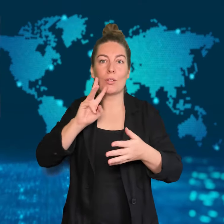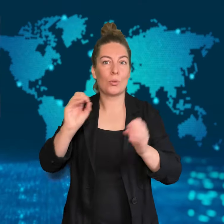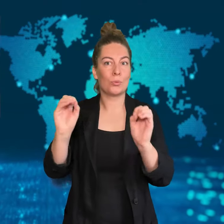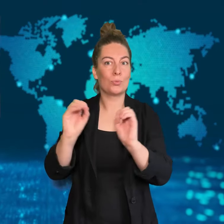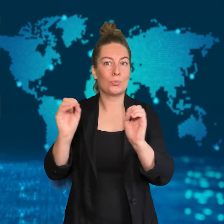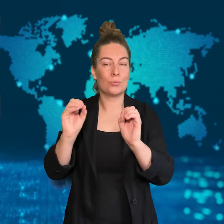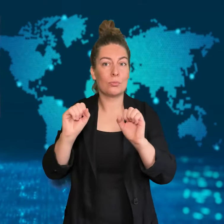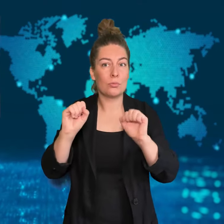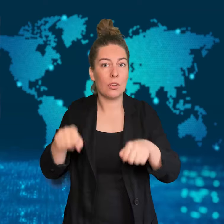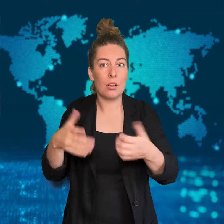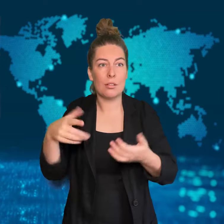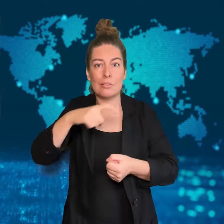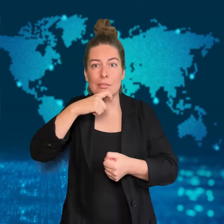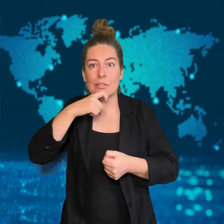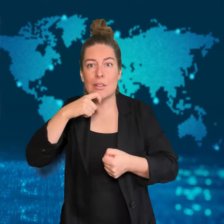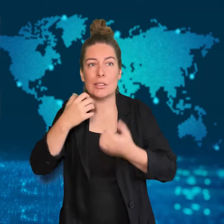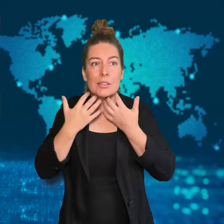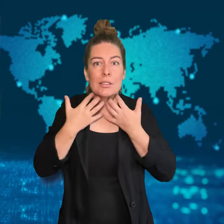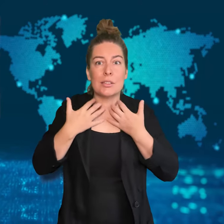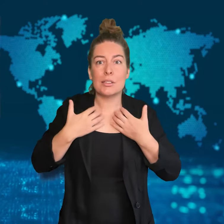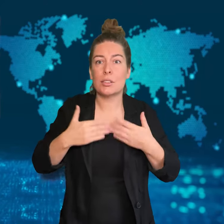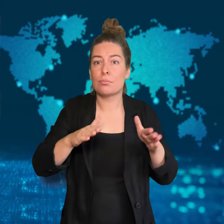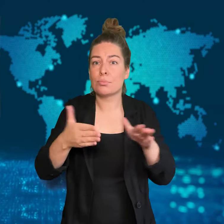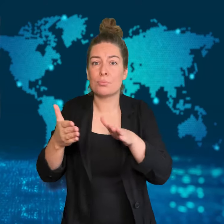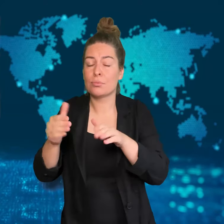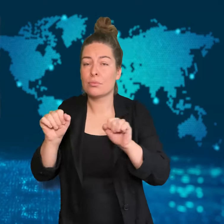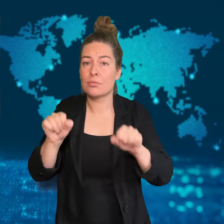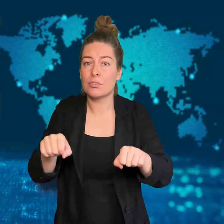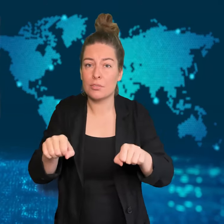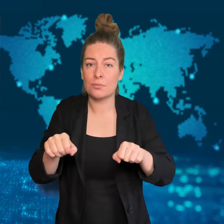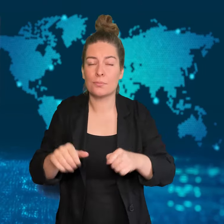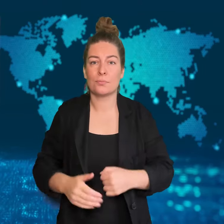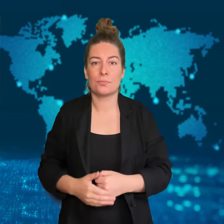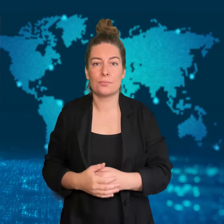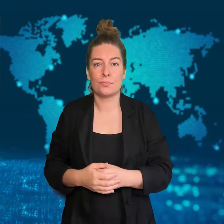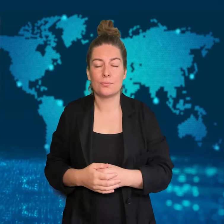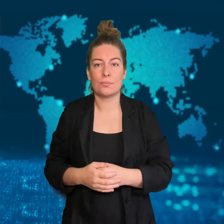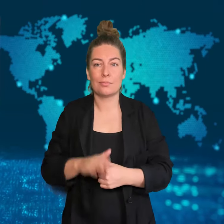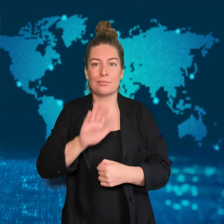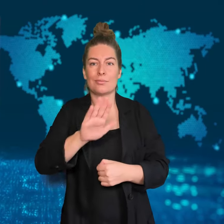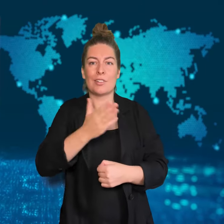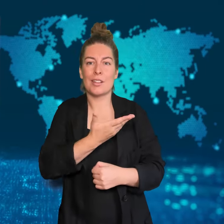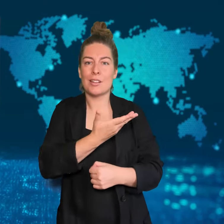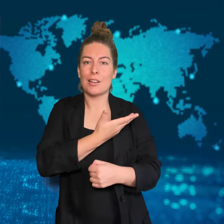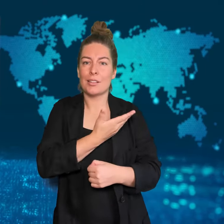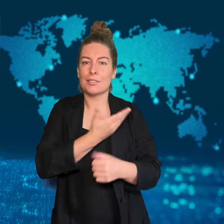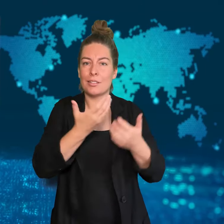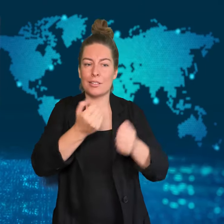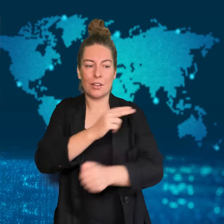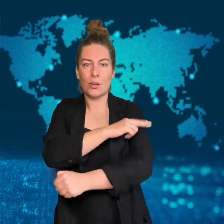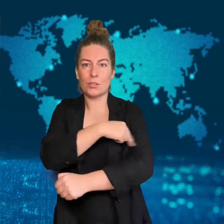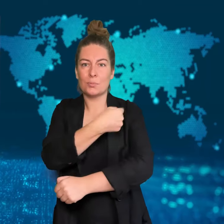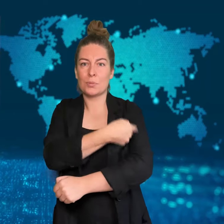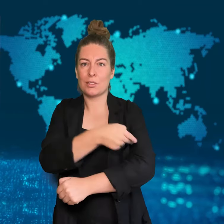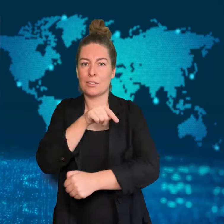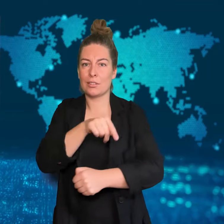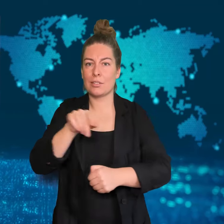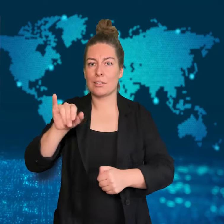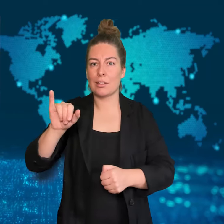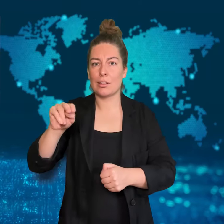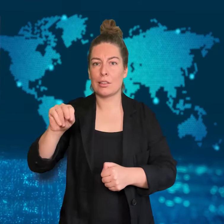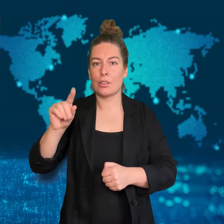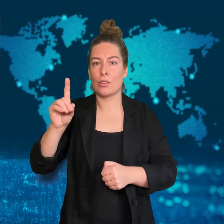Many fear that people will die from dehydration. In northern Gaza,